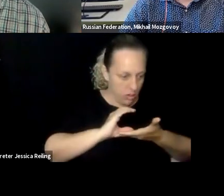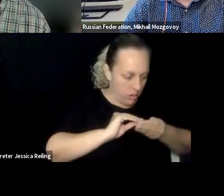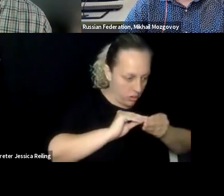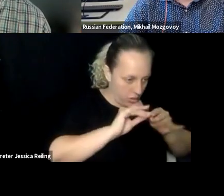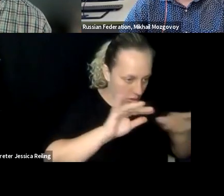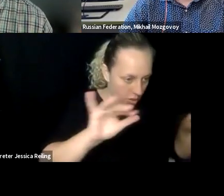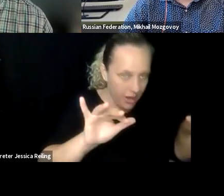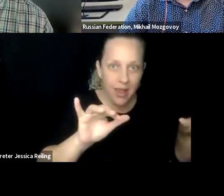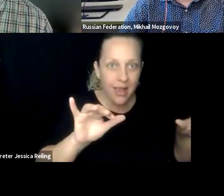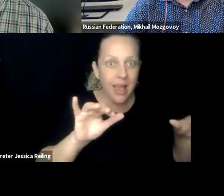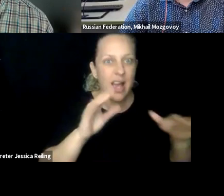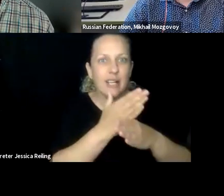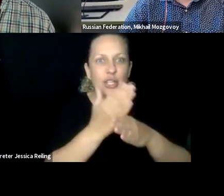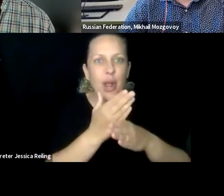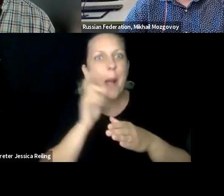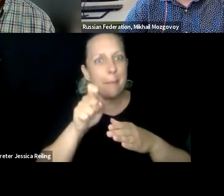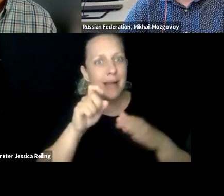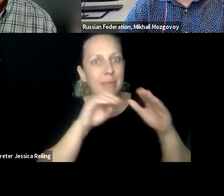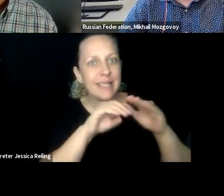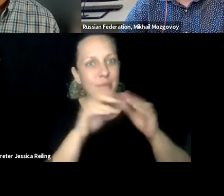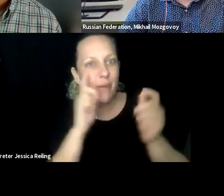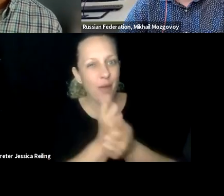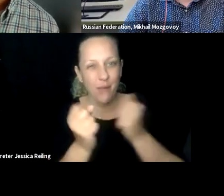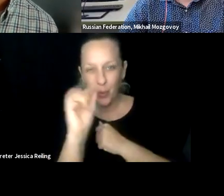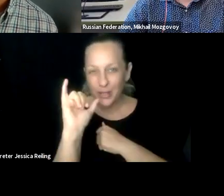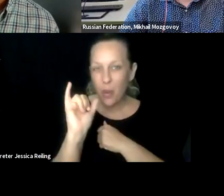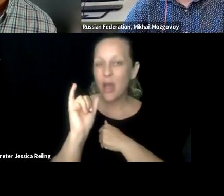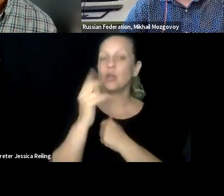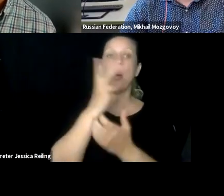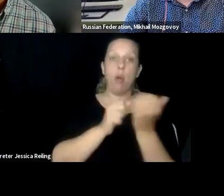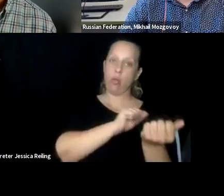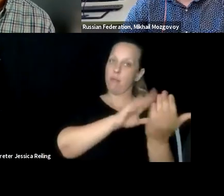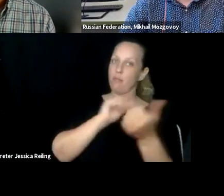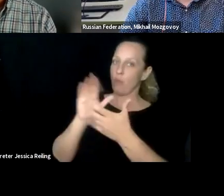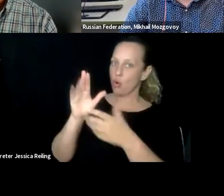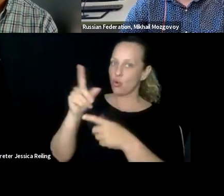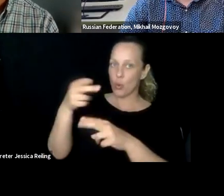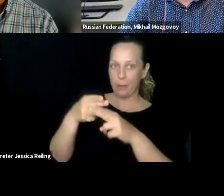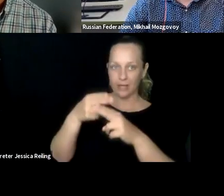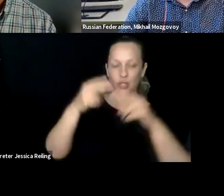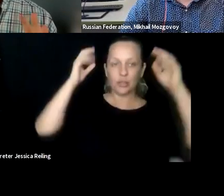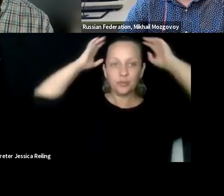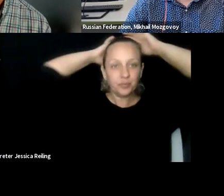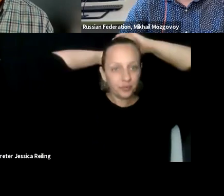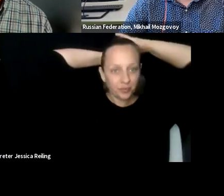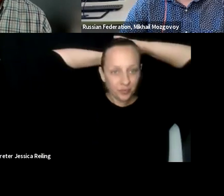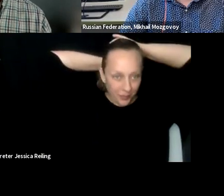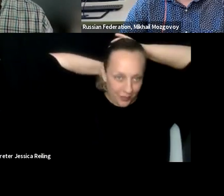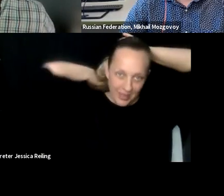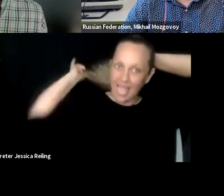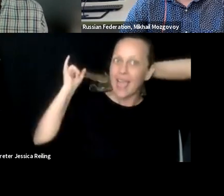if our knowledge creation and sharing is going to be shared, it needs to be accessible to everybody. So we